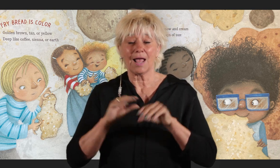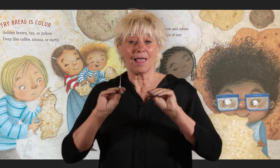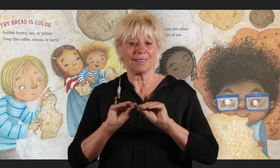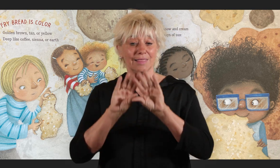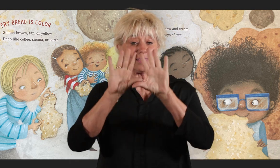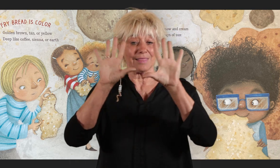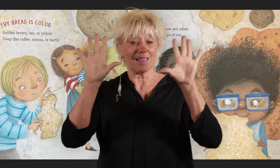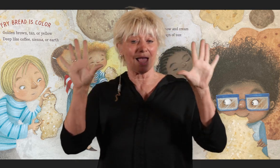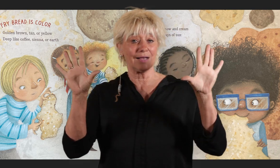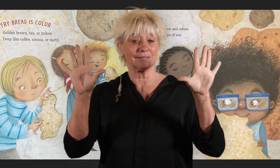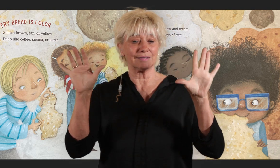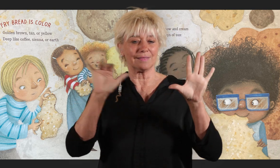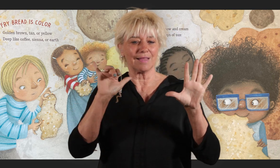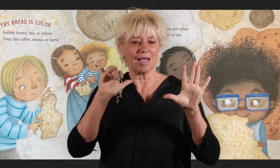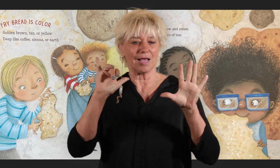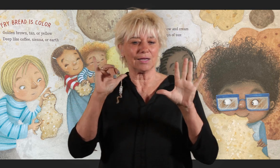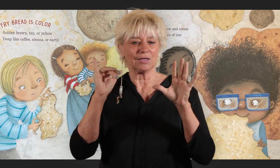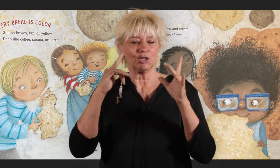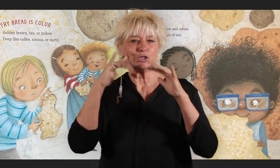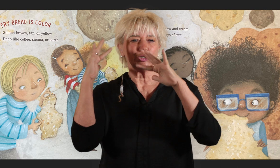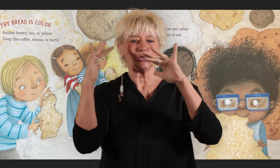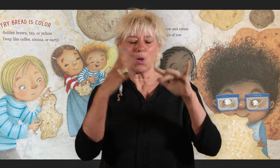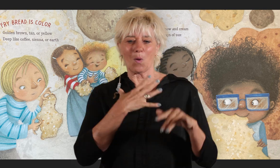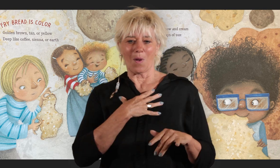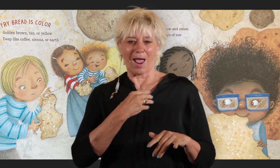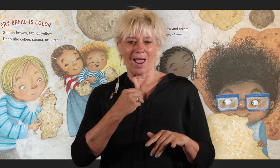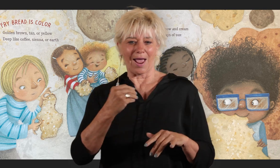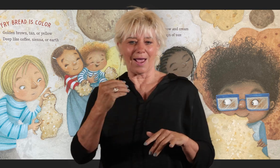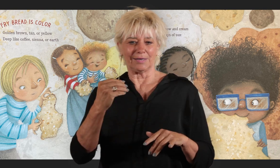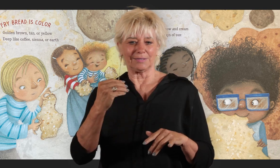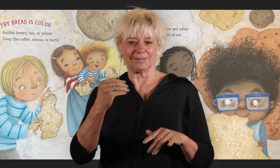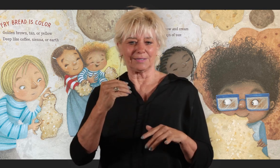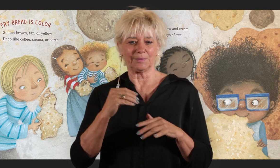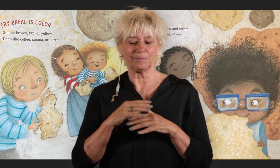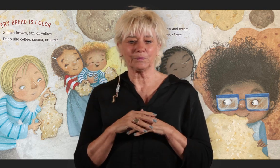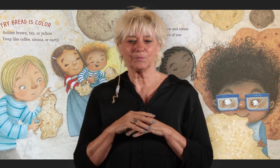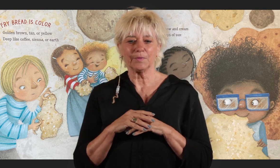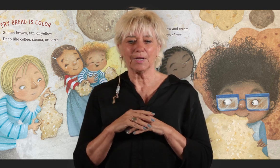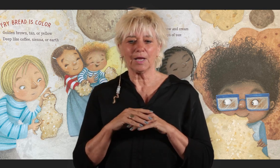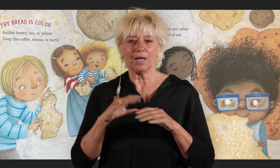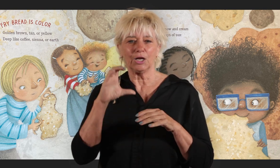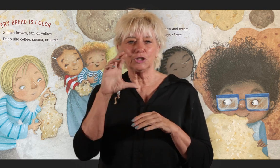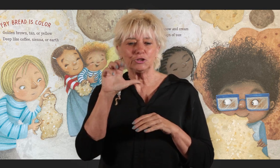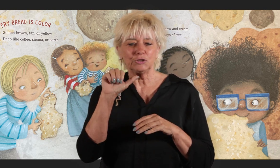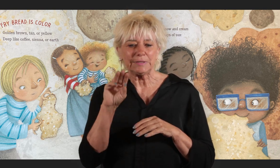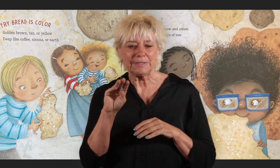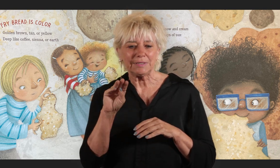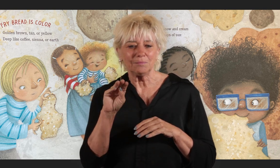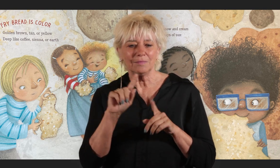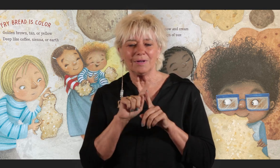Light like snow and cream